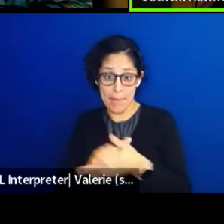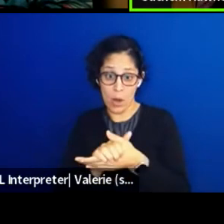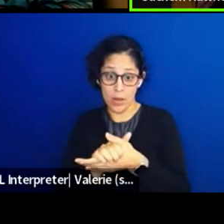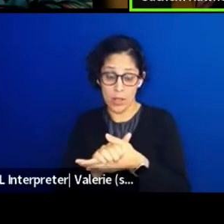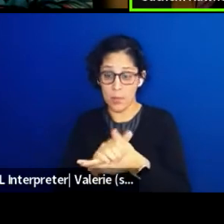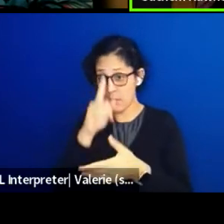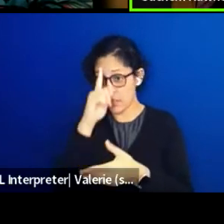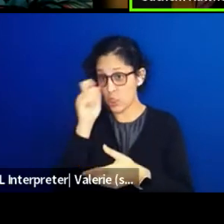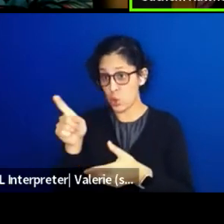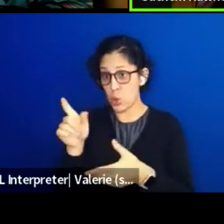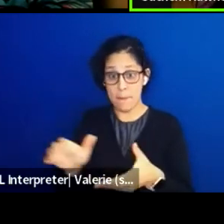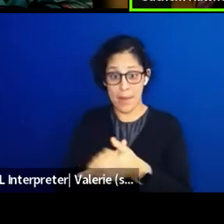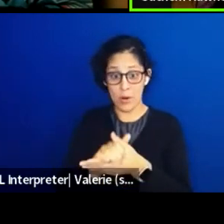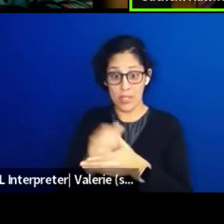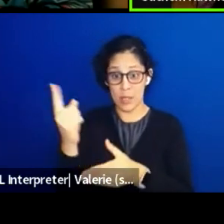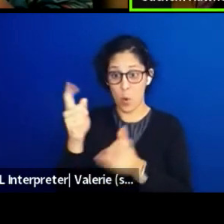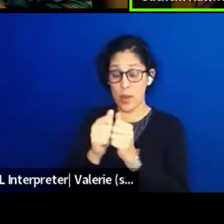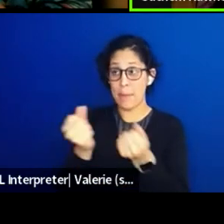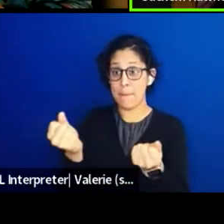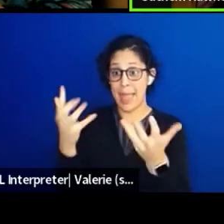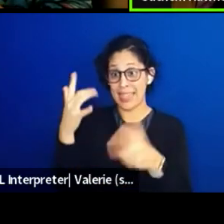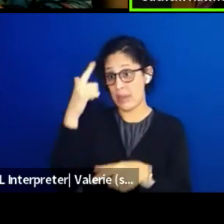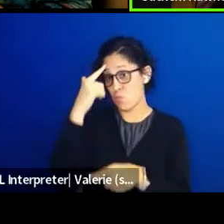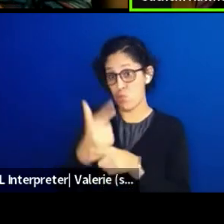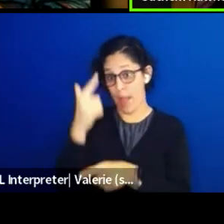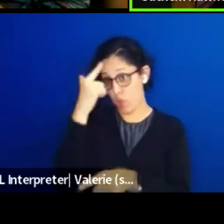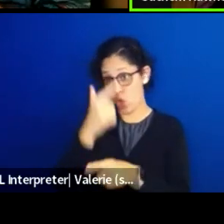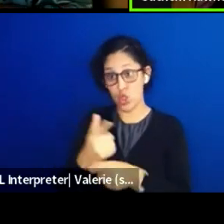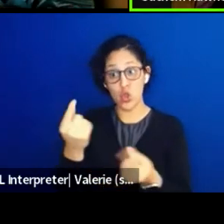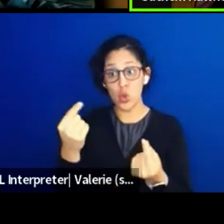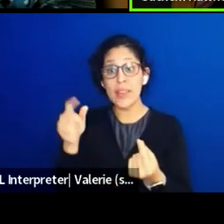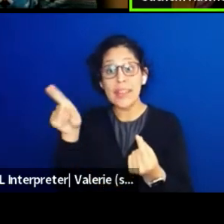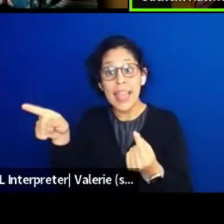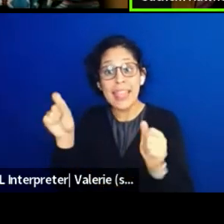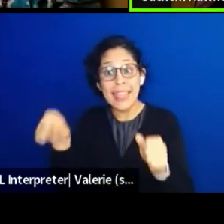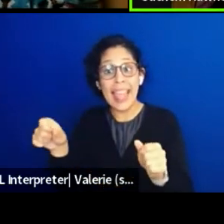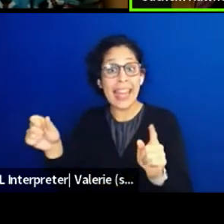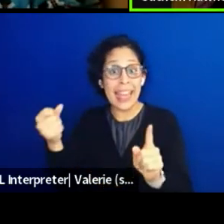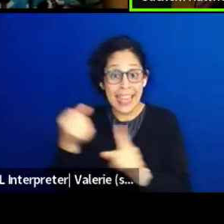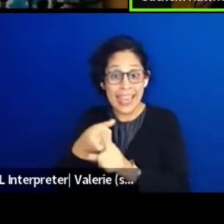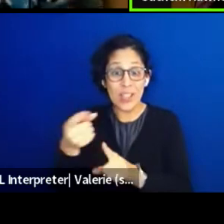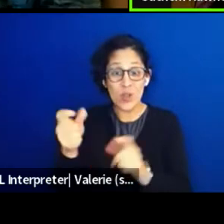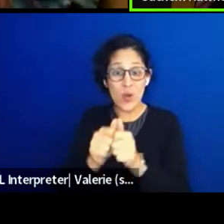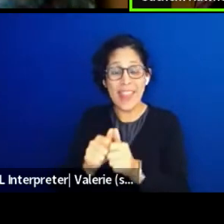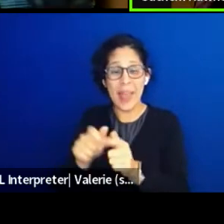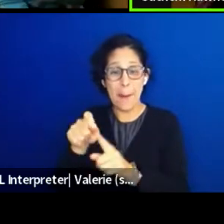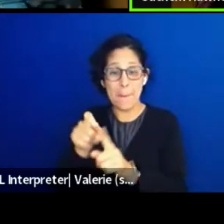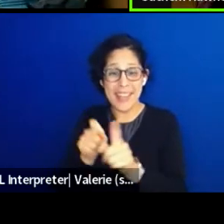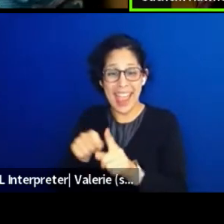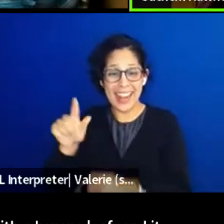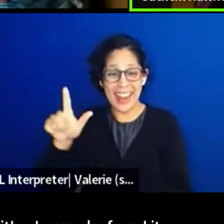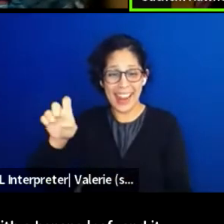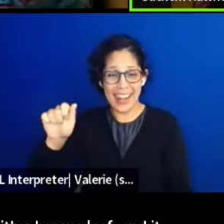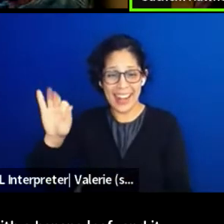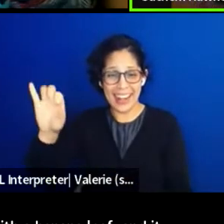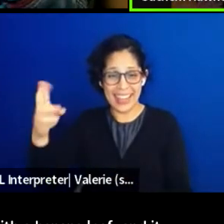with a lot of brothers, they get to hit you with a banana leaf and it hurts. It's all about love, it's not serious.